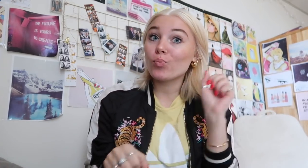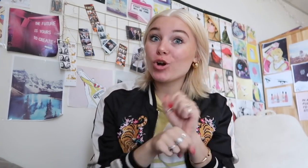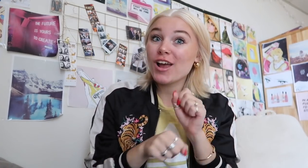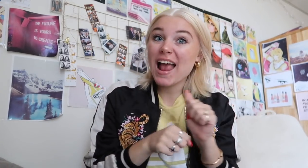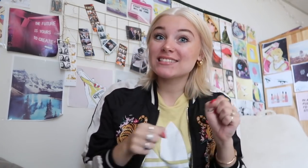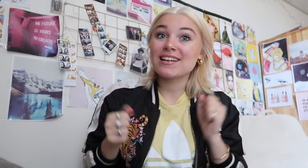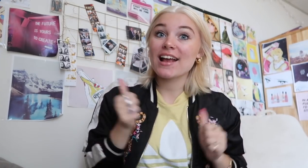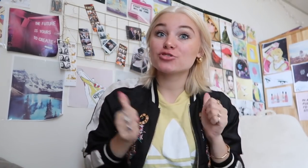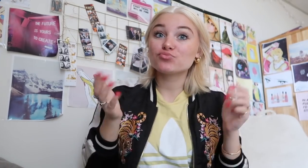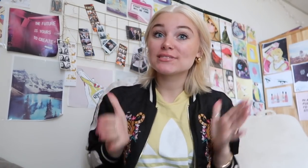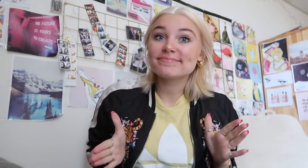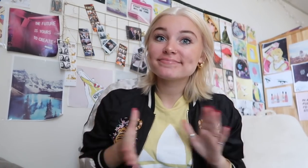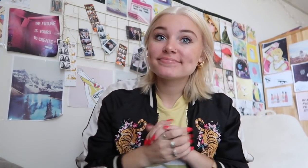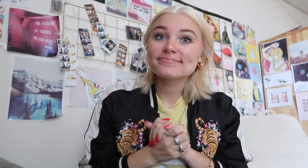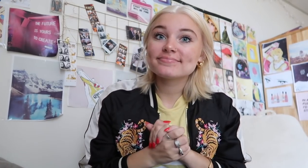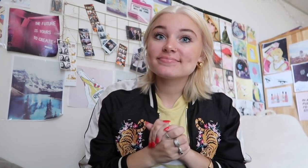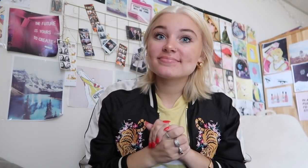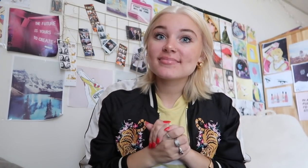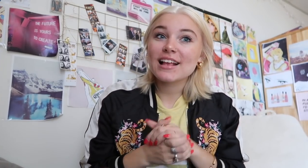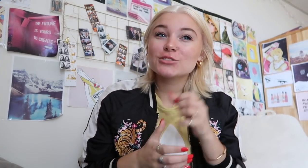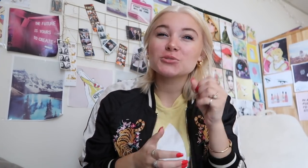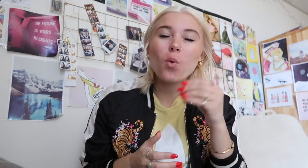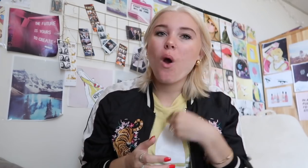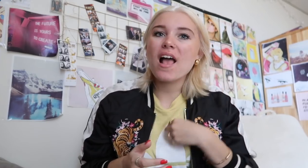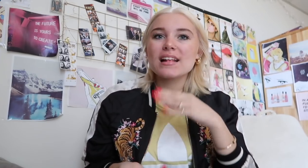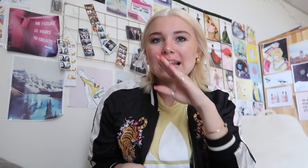and working as an actress for a while